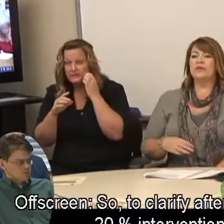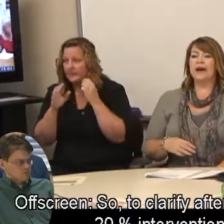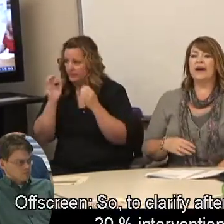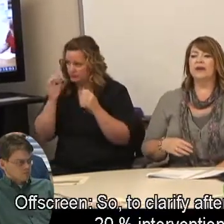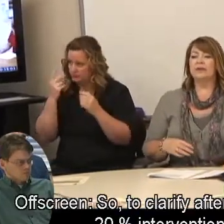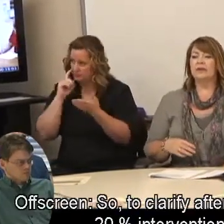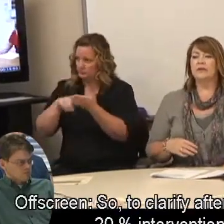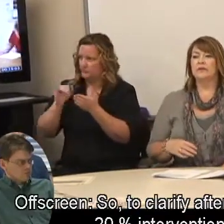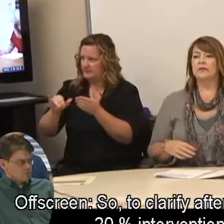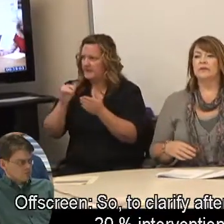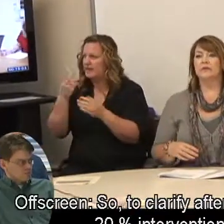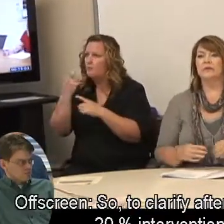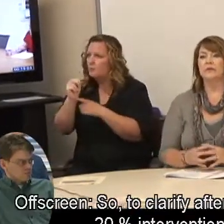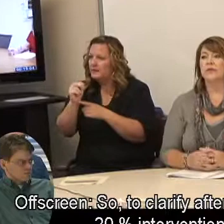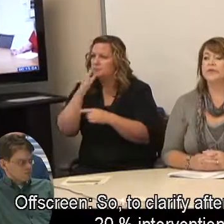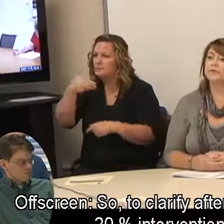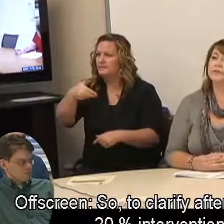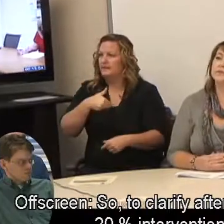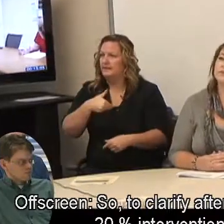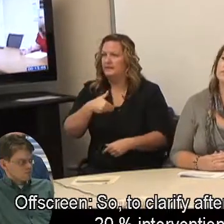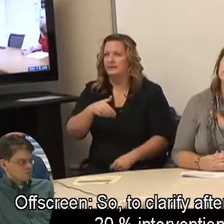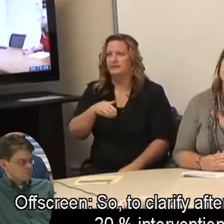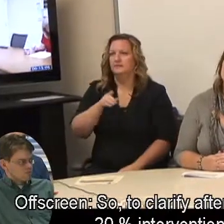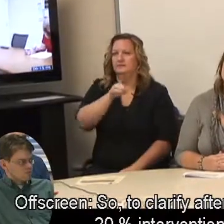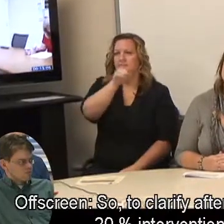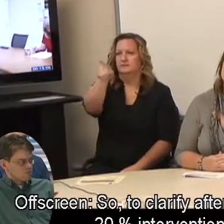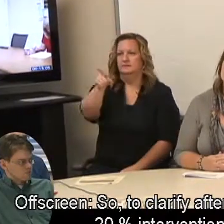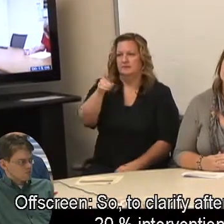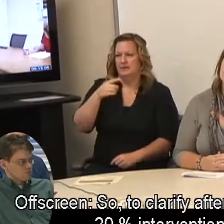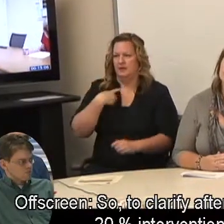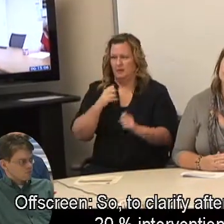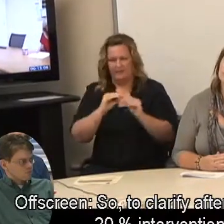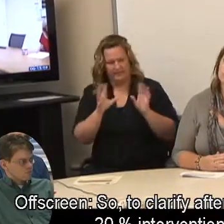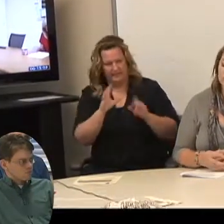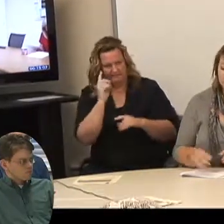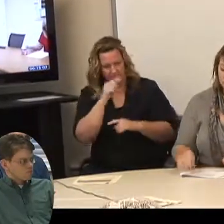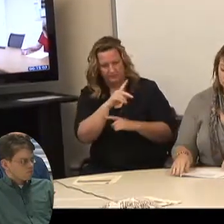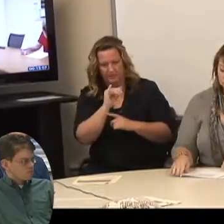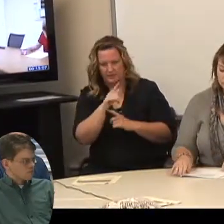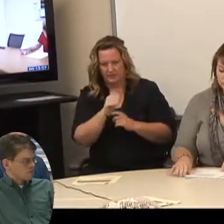Offscreen: So, to clarify after they bill for 20 % intervention,